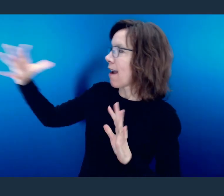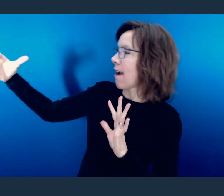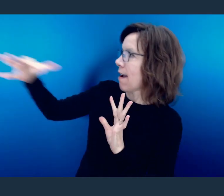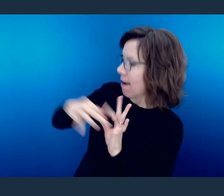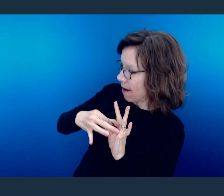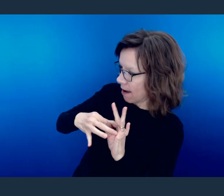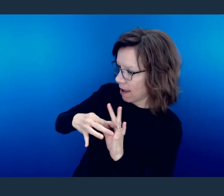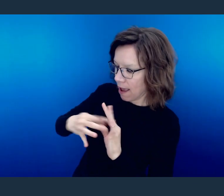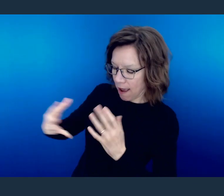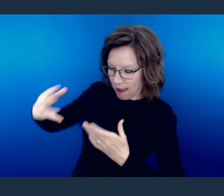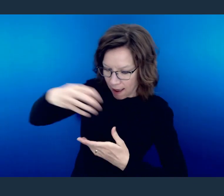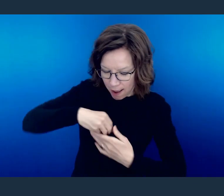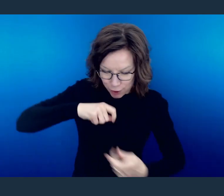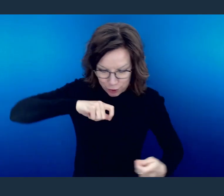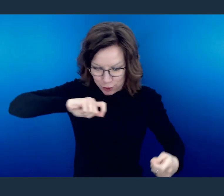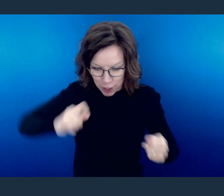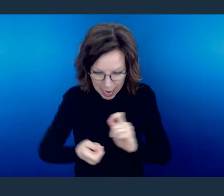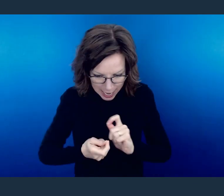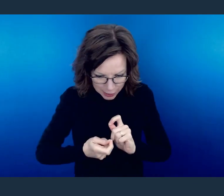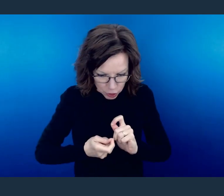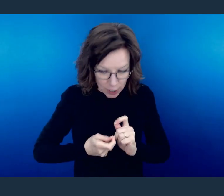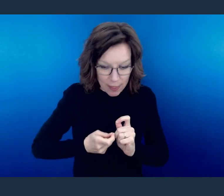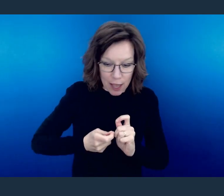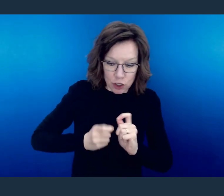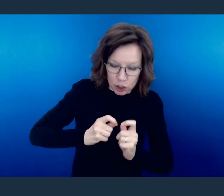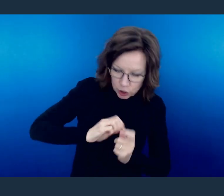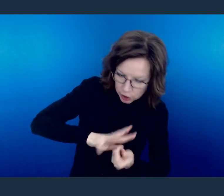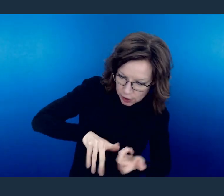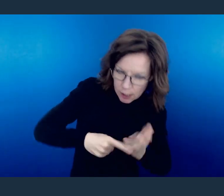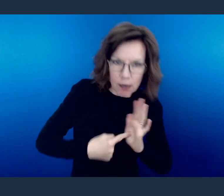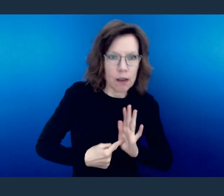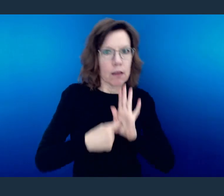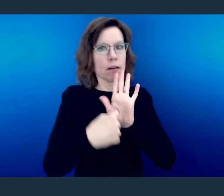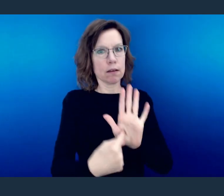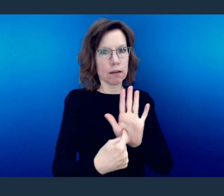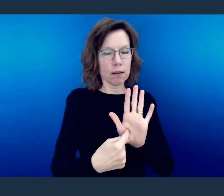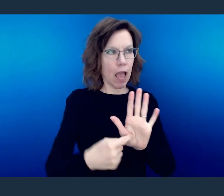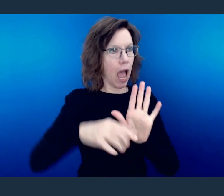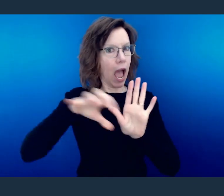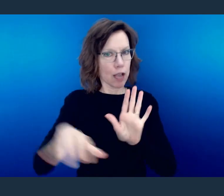lords, then therefore let what has happened on the inside of you be reflected on the outside